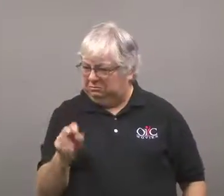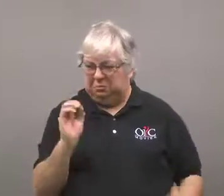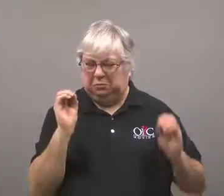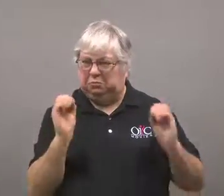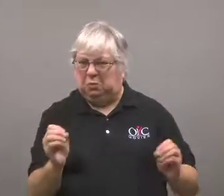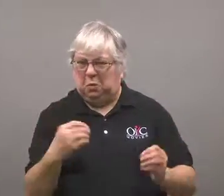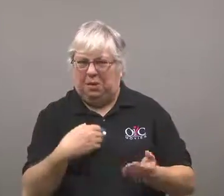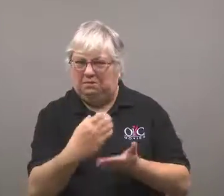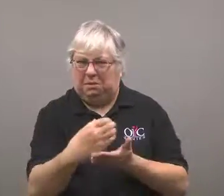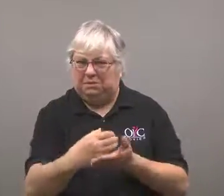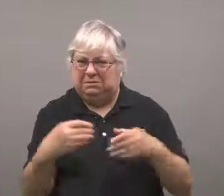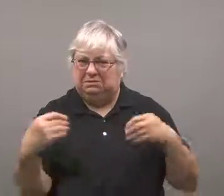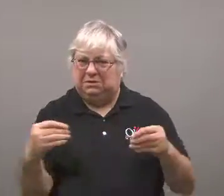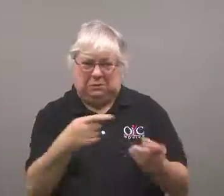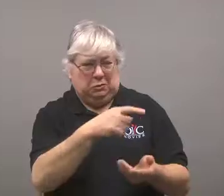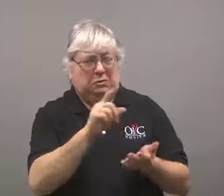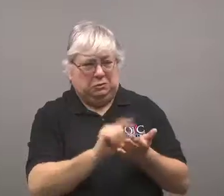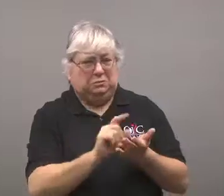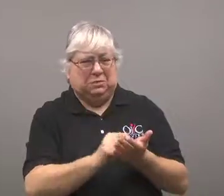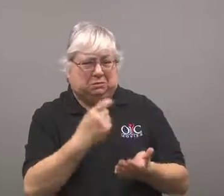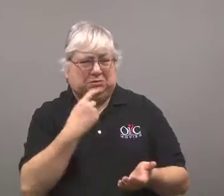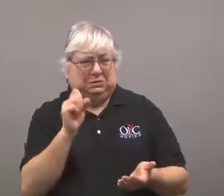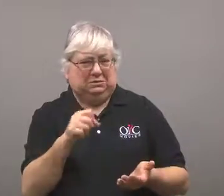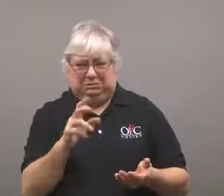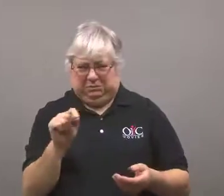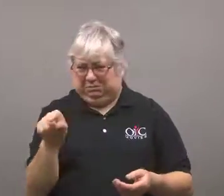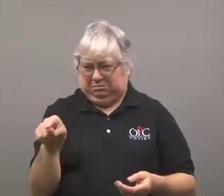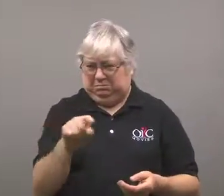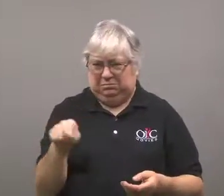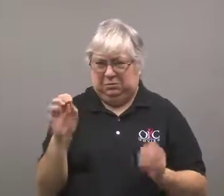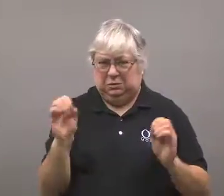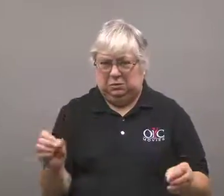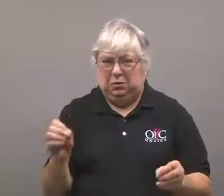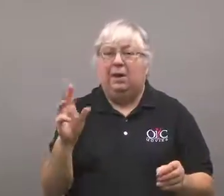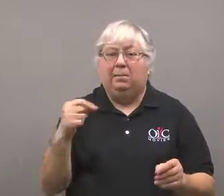There weren't any bottles of snow for sale, as reported by the newspaper.